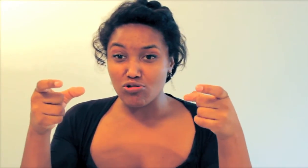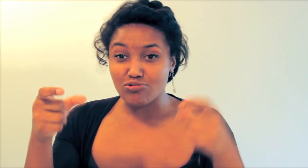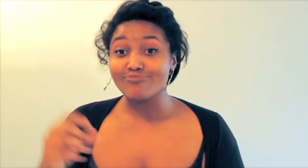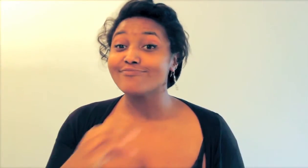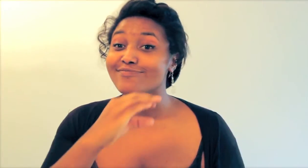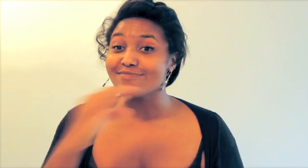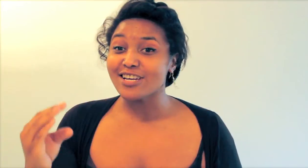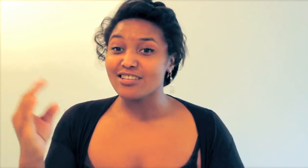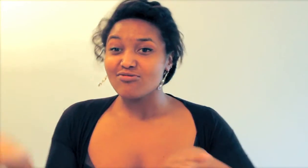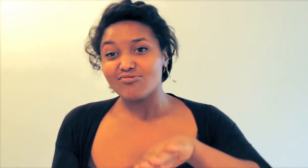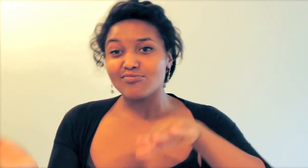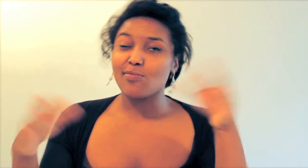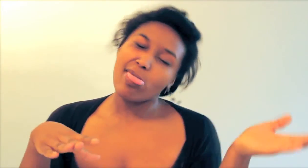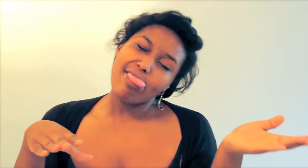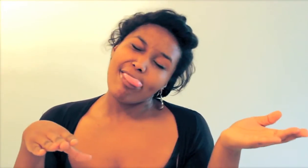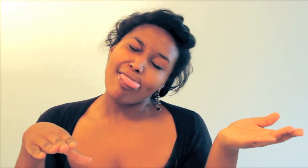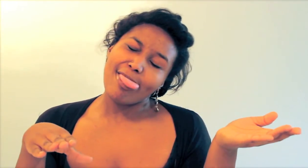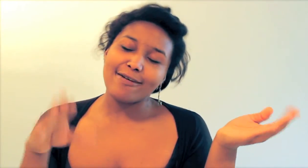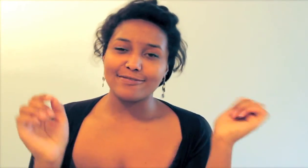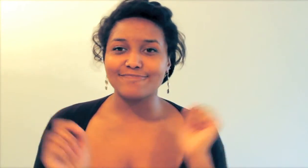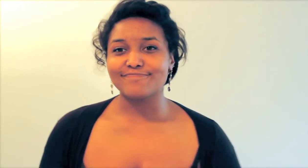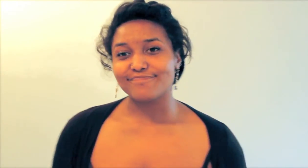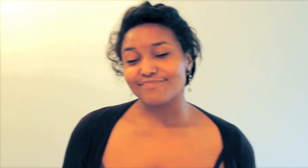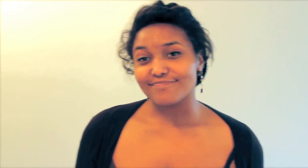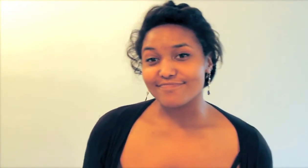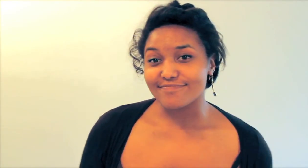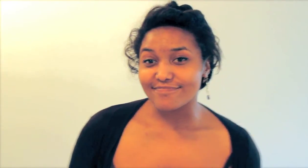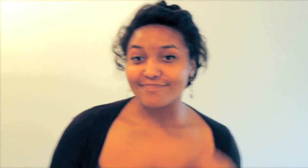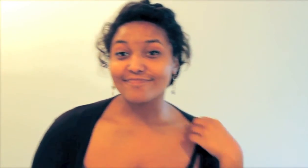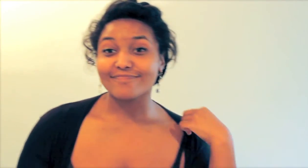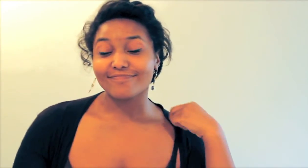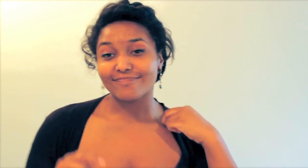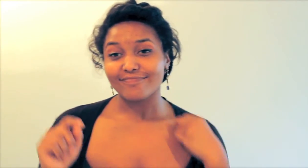and died.